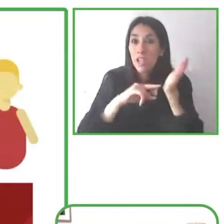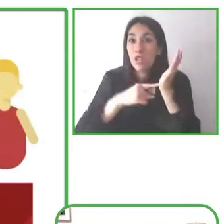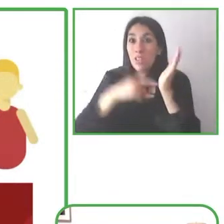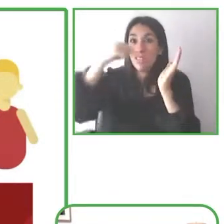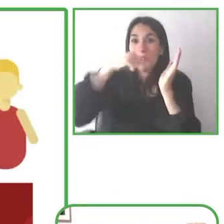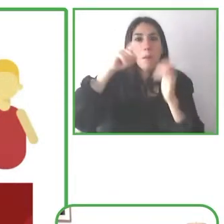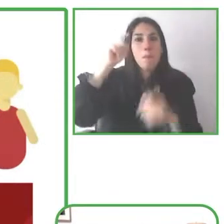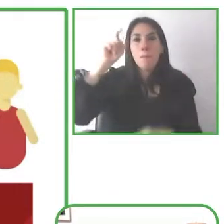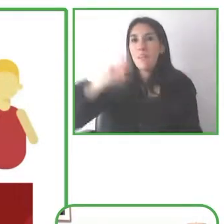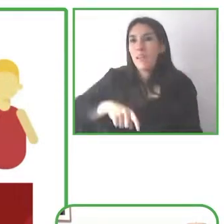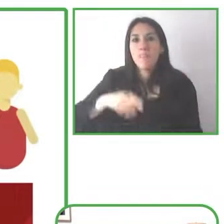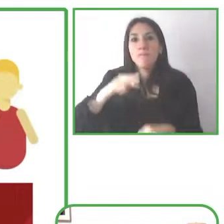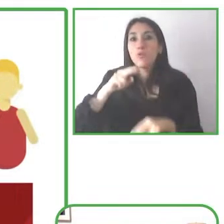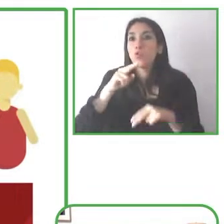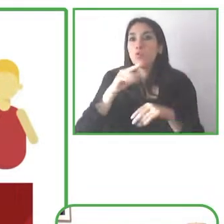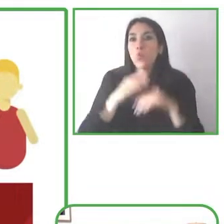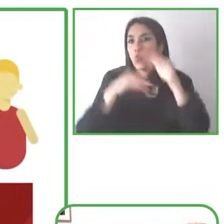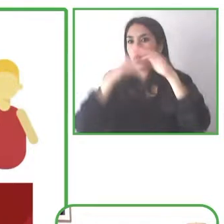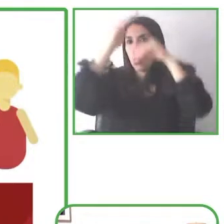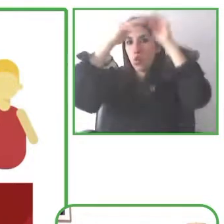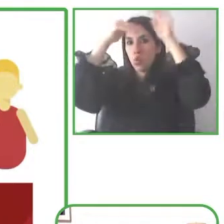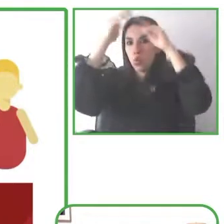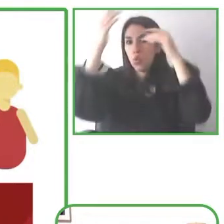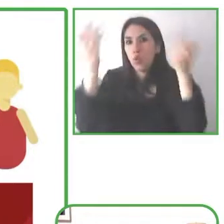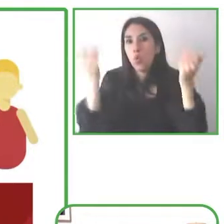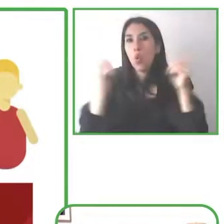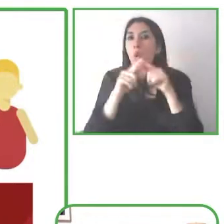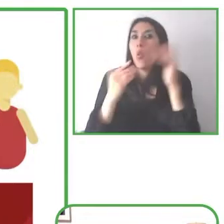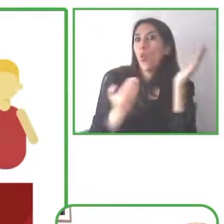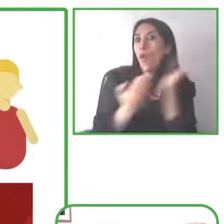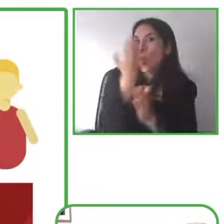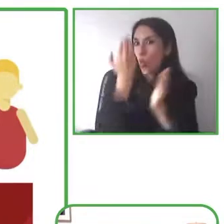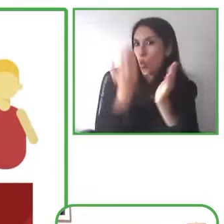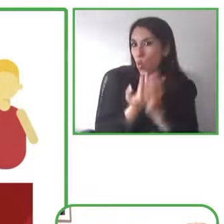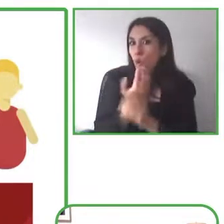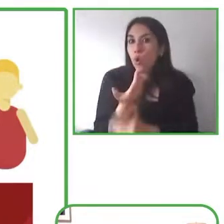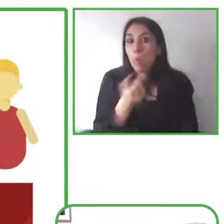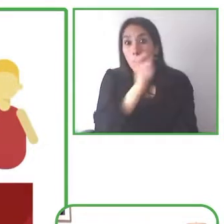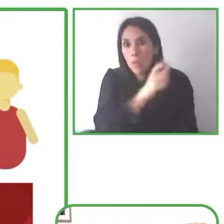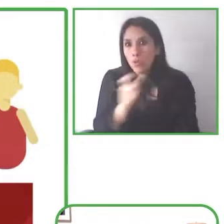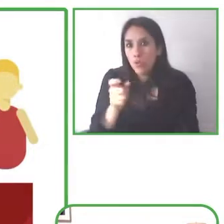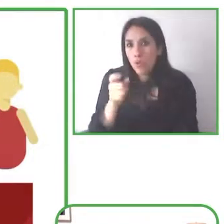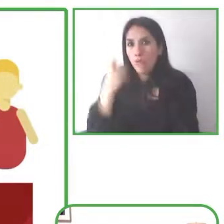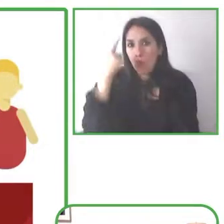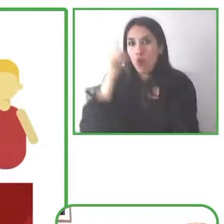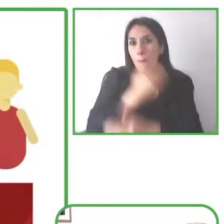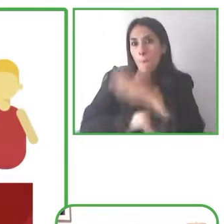is just so critical and we really aim to uphold this disability inclusion principle of nothing